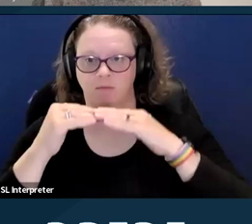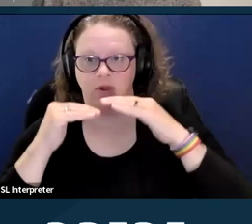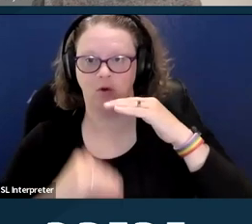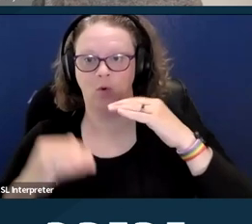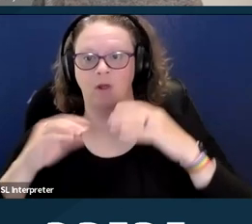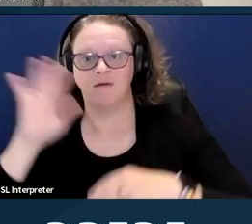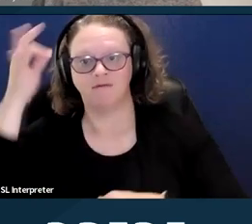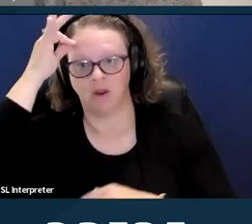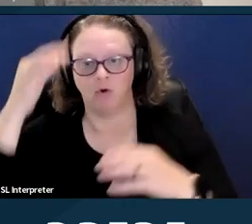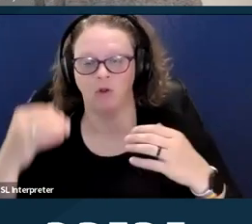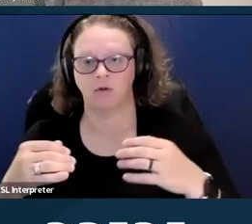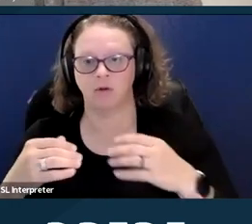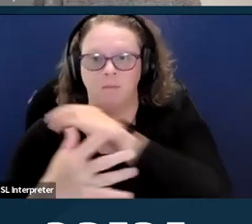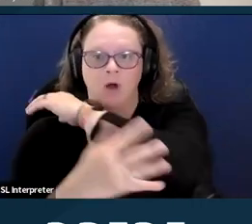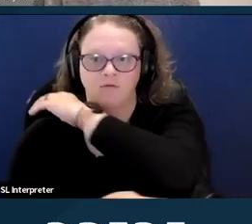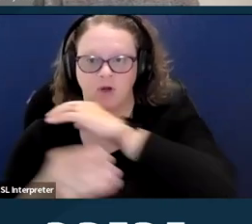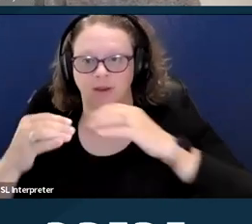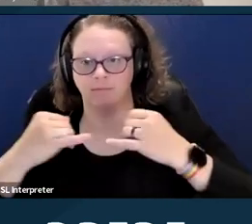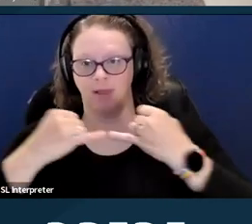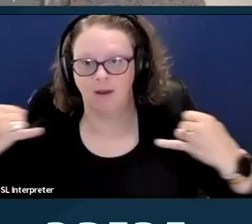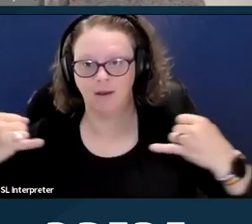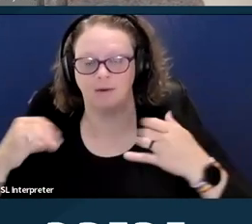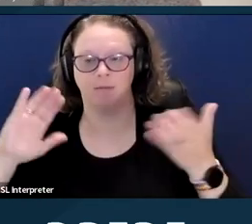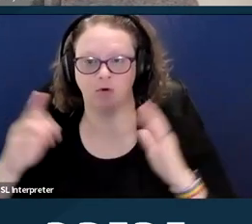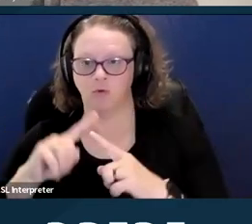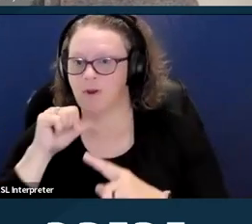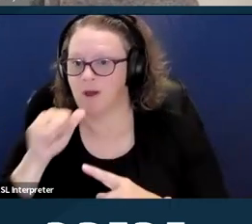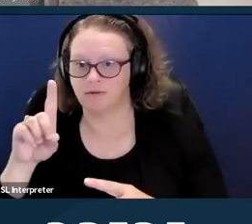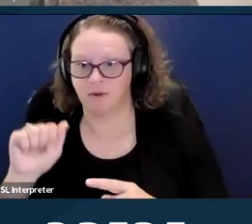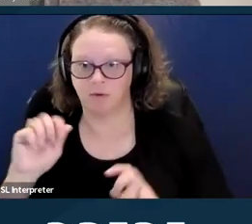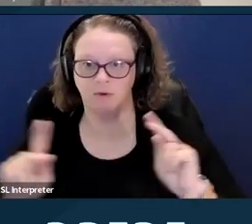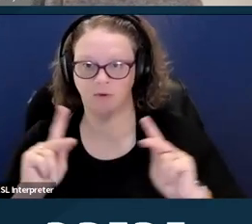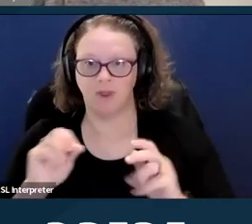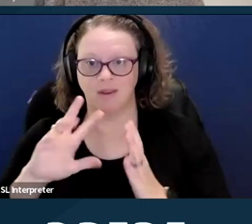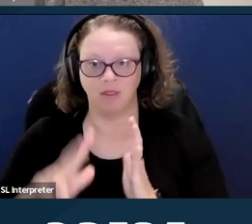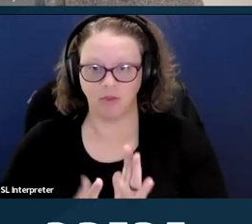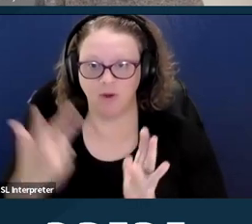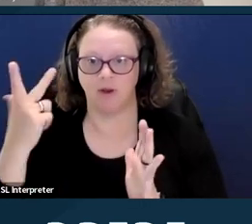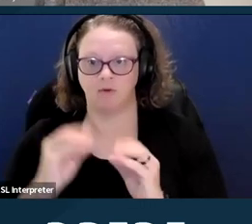than non-disabled people. They're also three times more likely to be unemployed